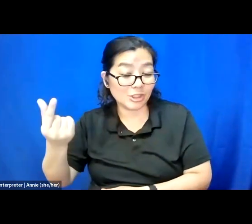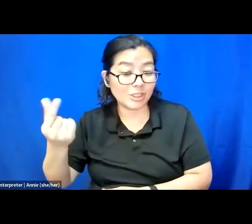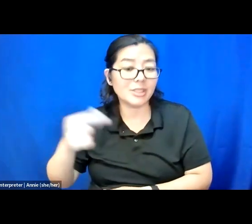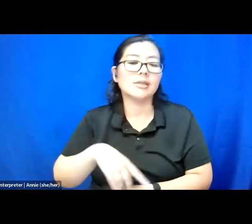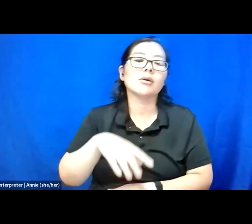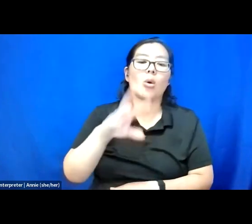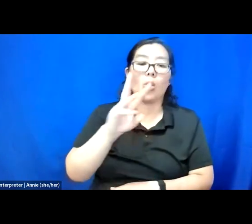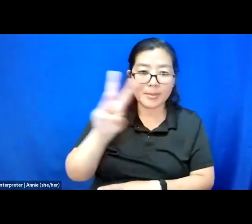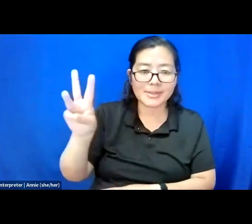It's in the chat. Thank you.